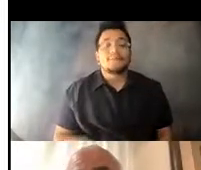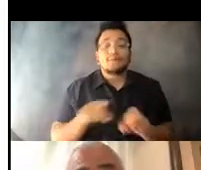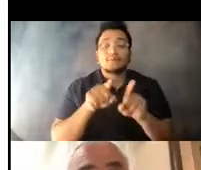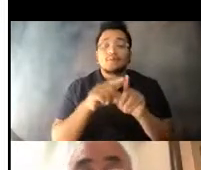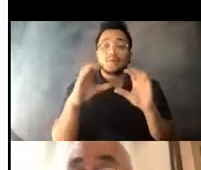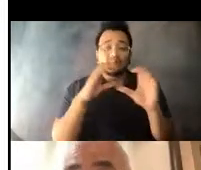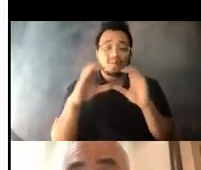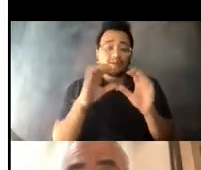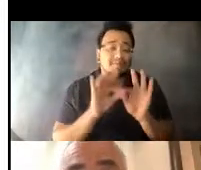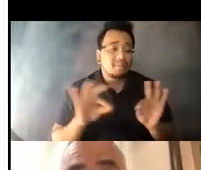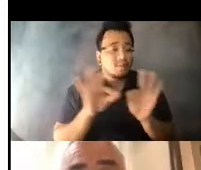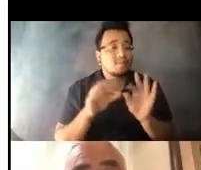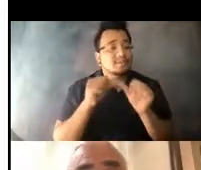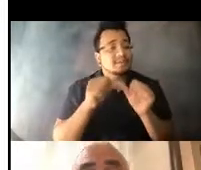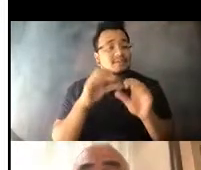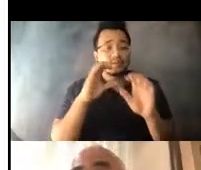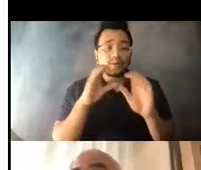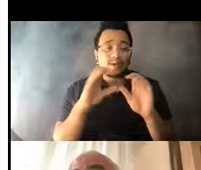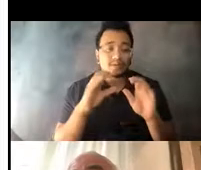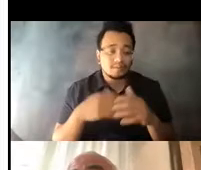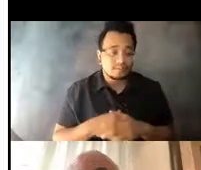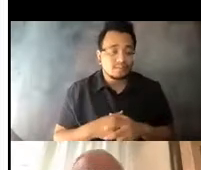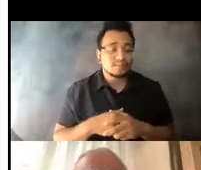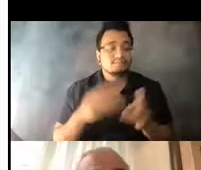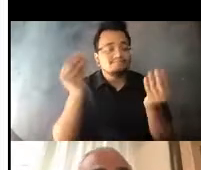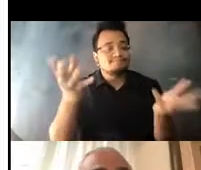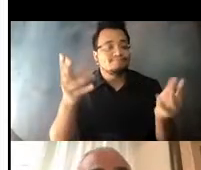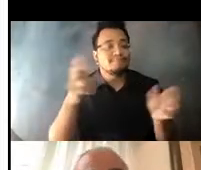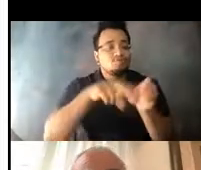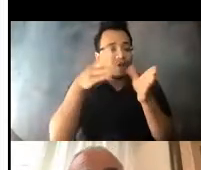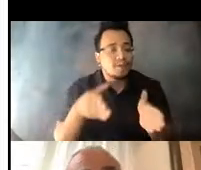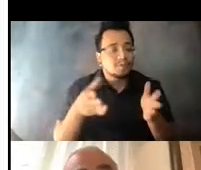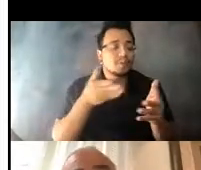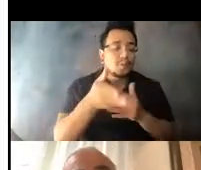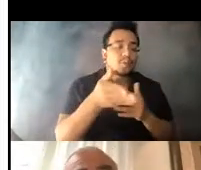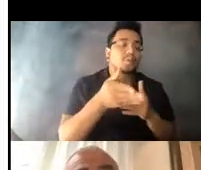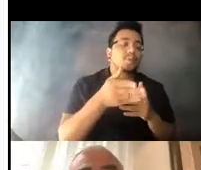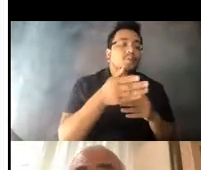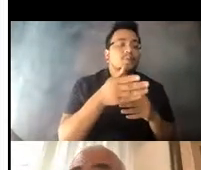14:39:18 Communication with our riders has been very key. 14:39:24 We've done that through both traditional and digital channels, ensuring up-to-date